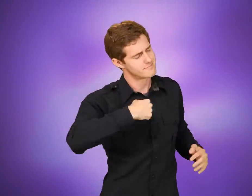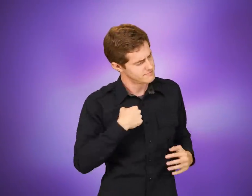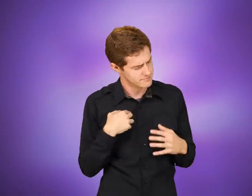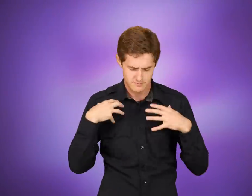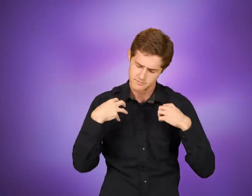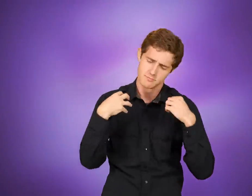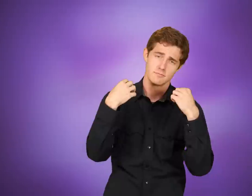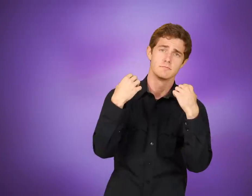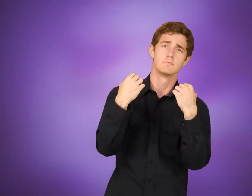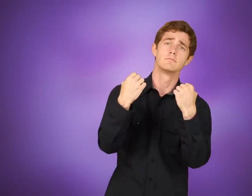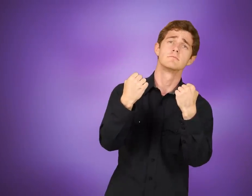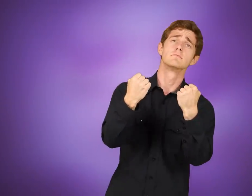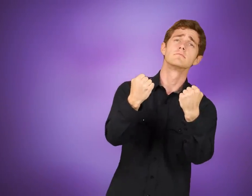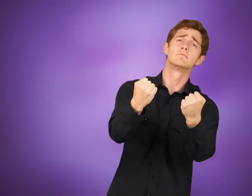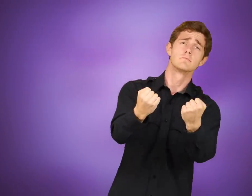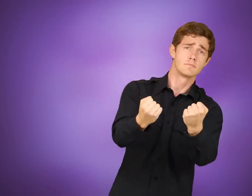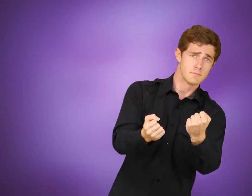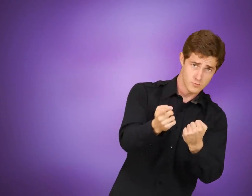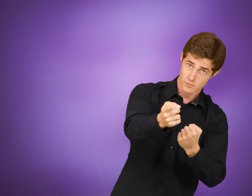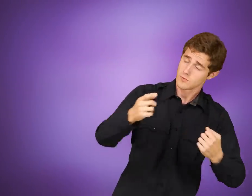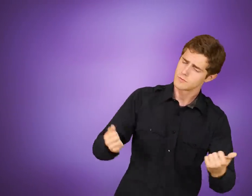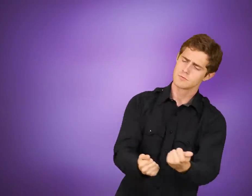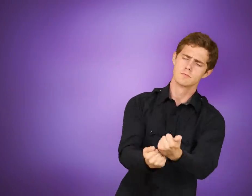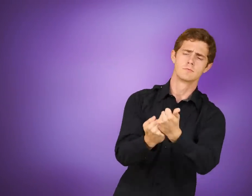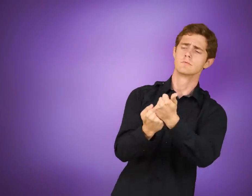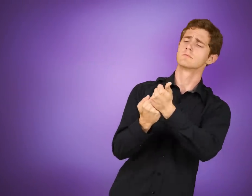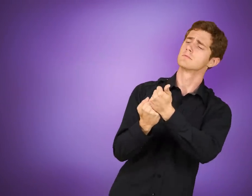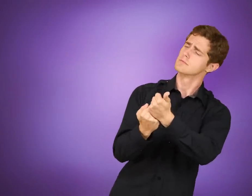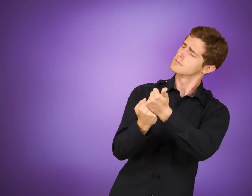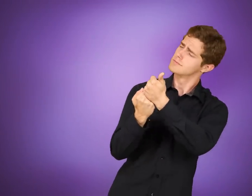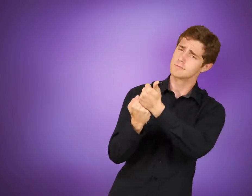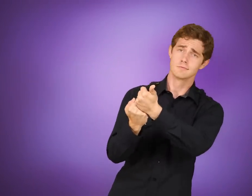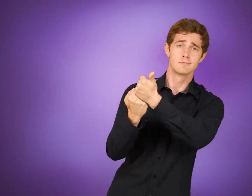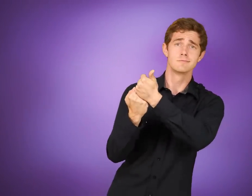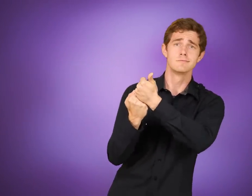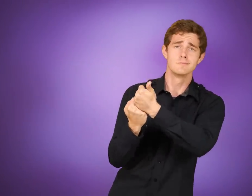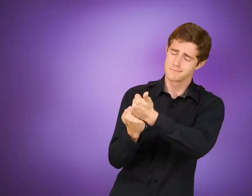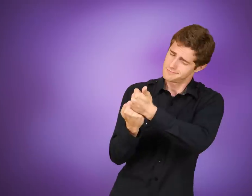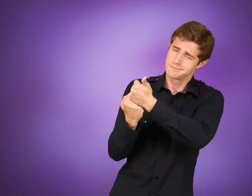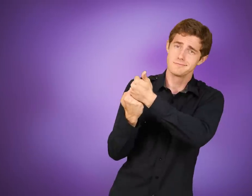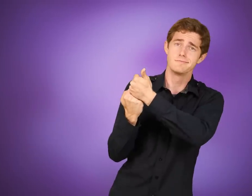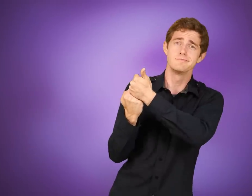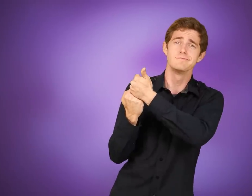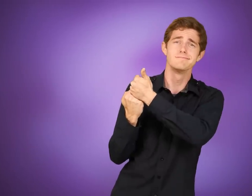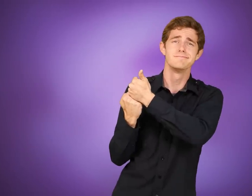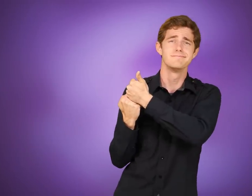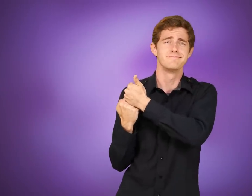I am strong, when I am on your shoulders; I STRONG, YOU SUPPORT-ME